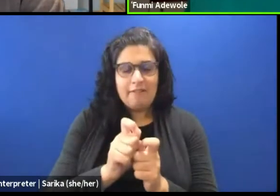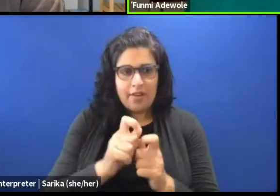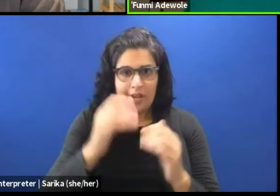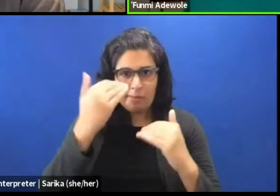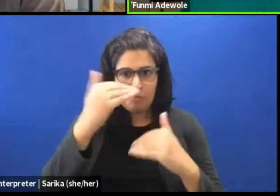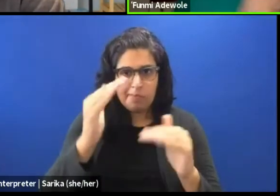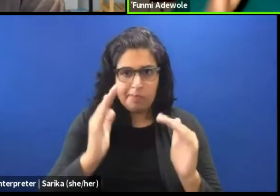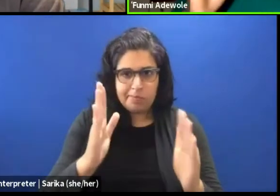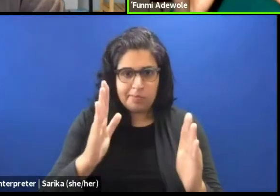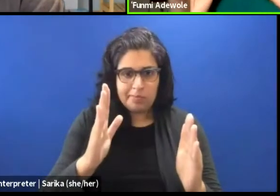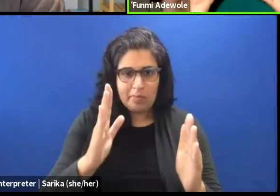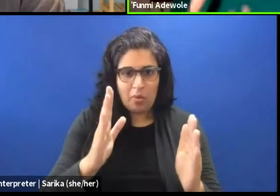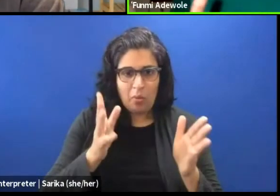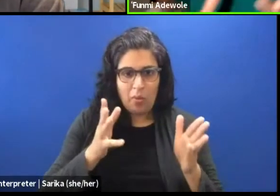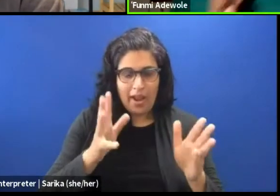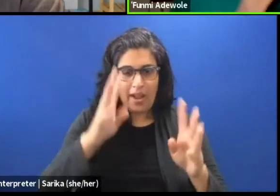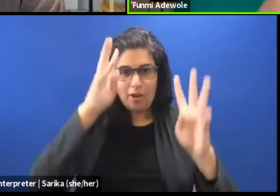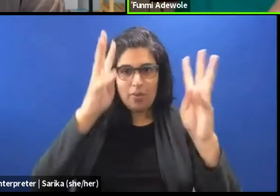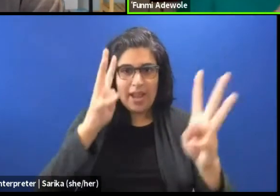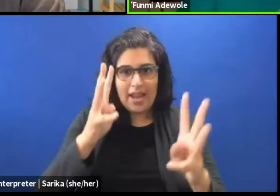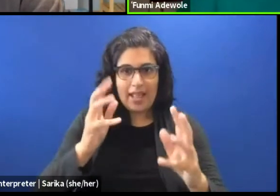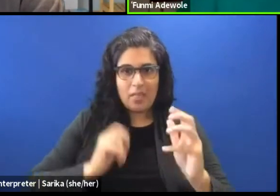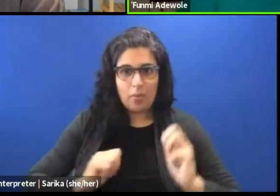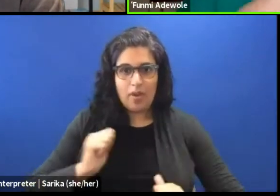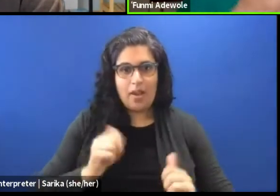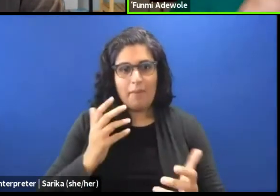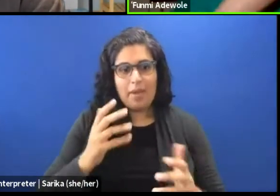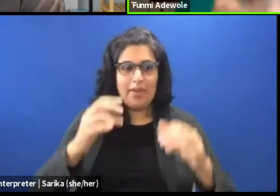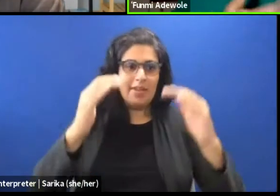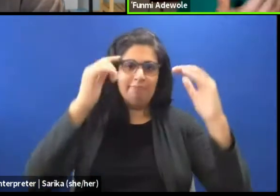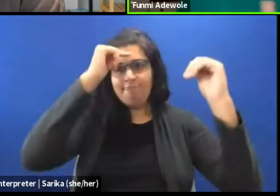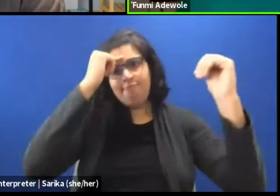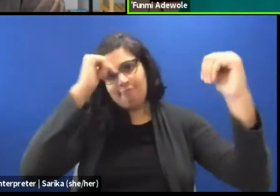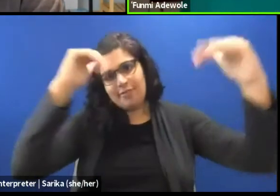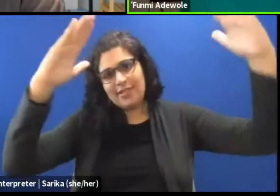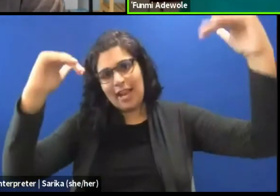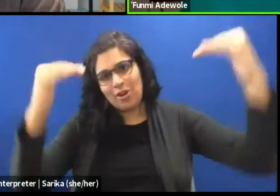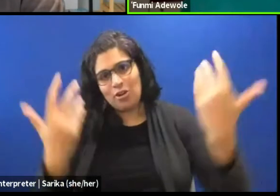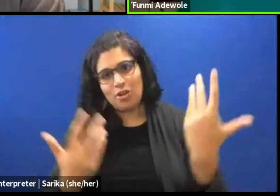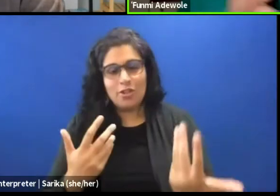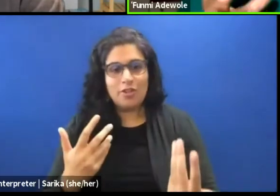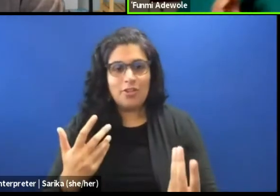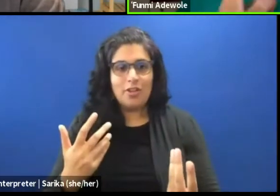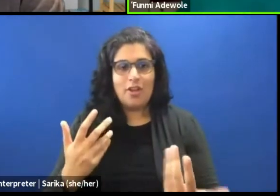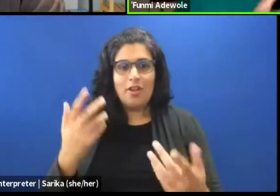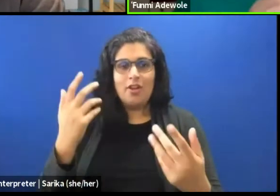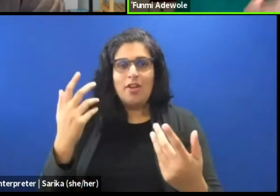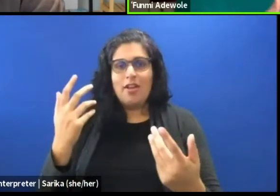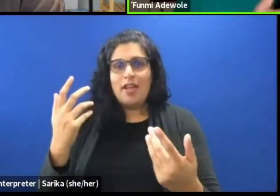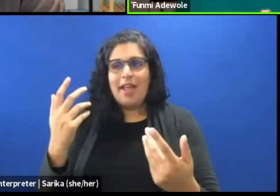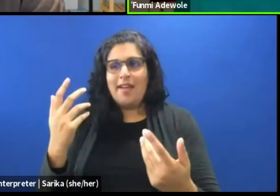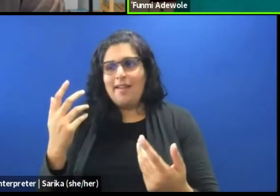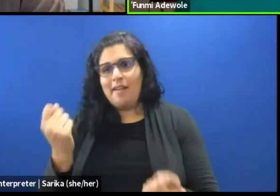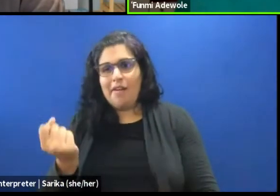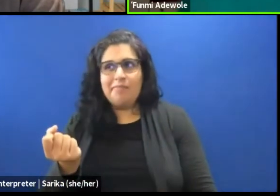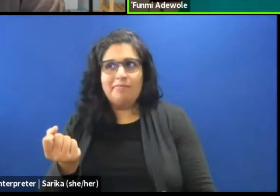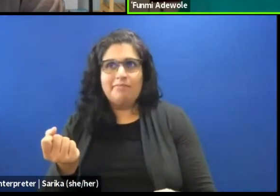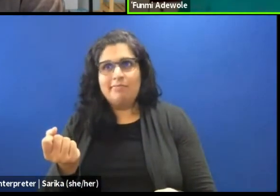There might be standard and readily known conventions or ways of making.